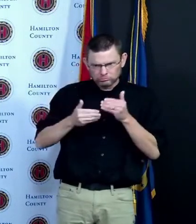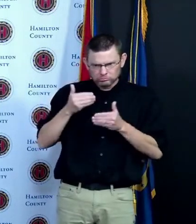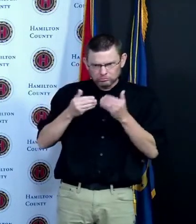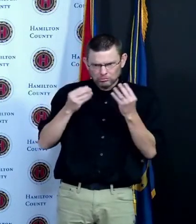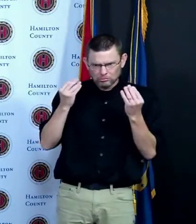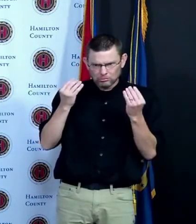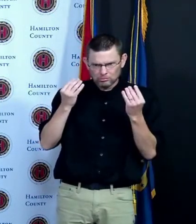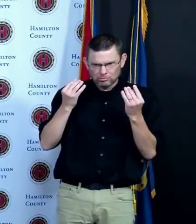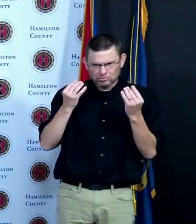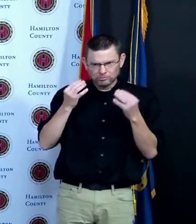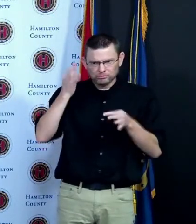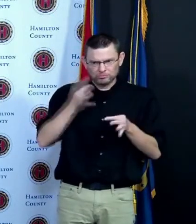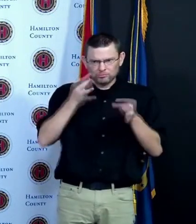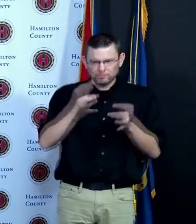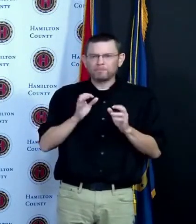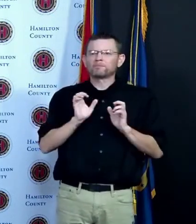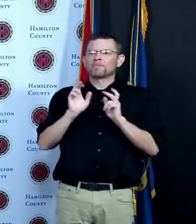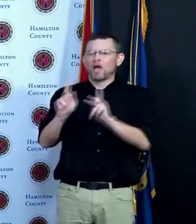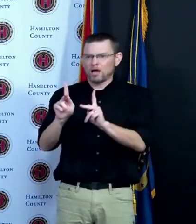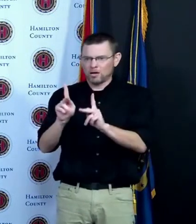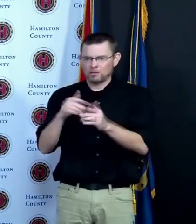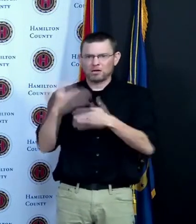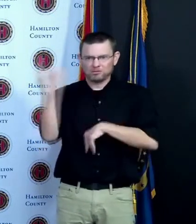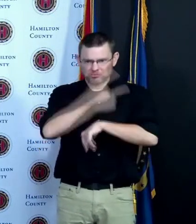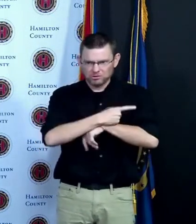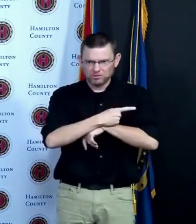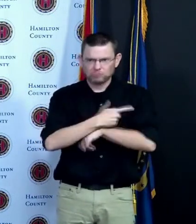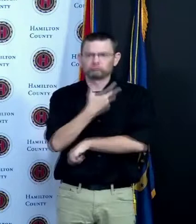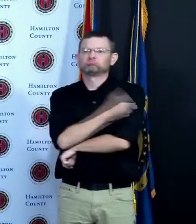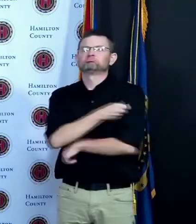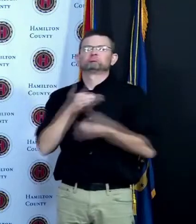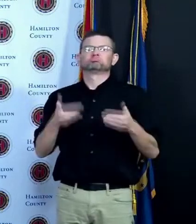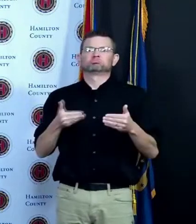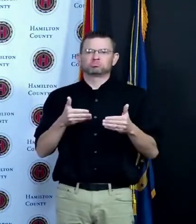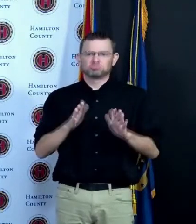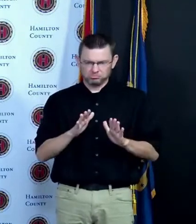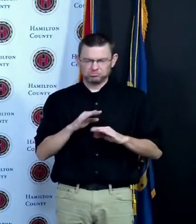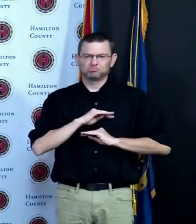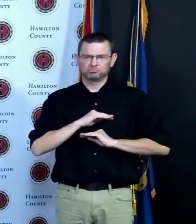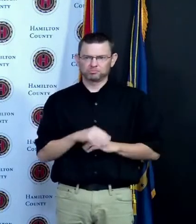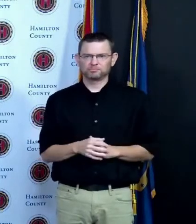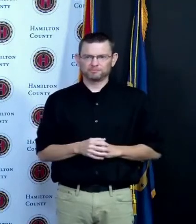that that's fine that's great also people have been waiting until the most vulnerable